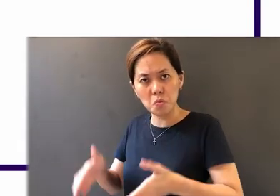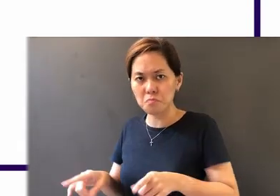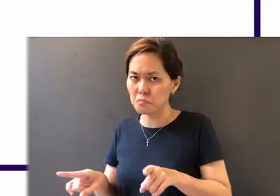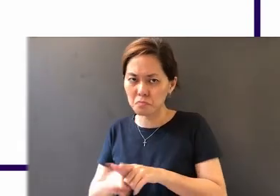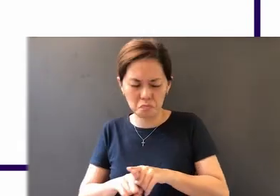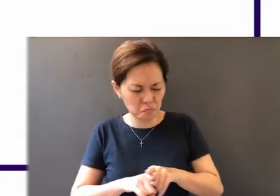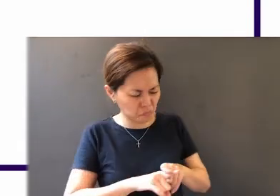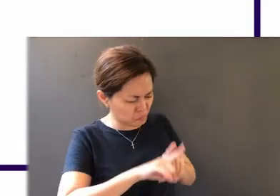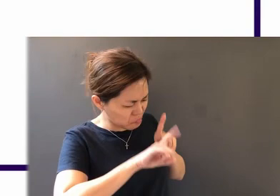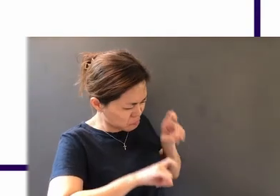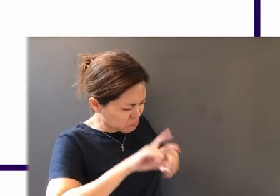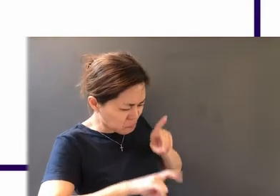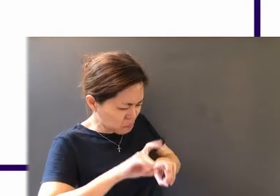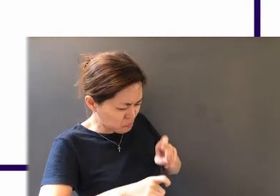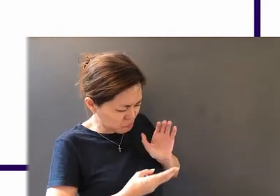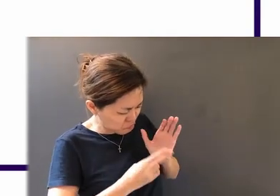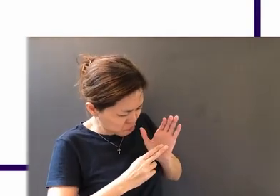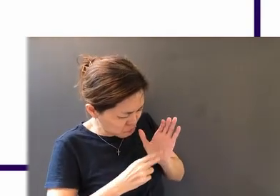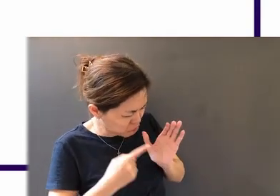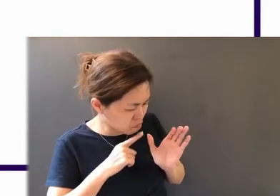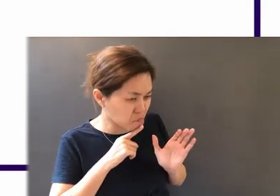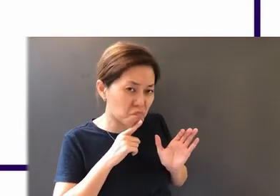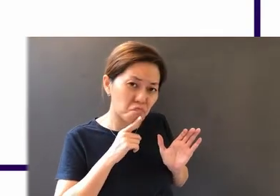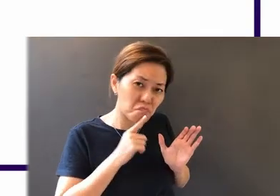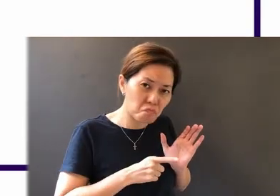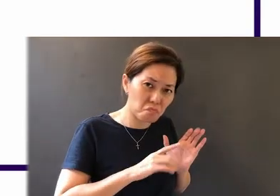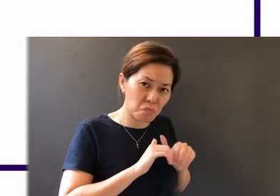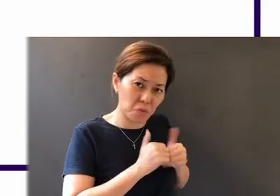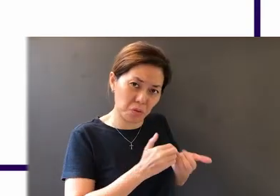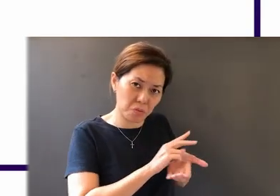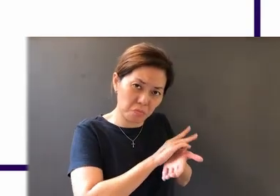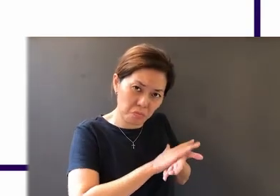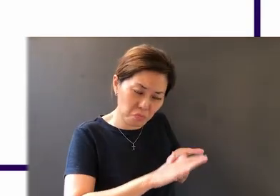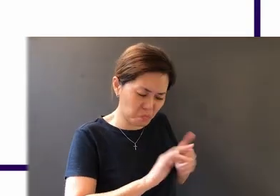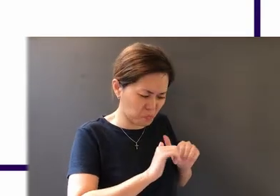and signs to tell them how pure and how real